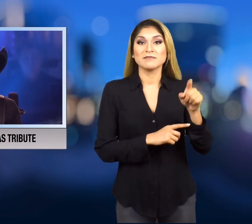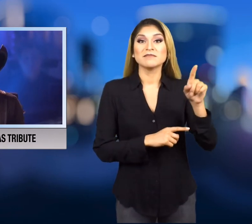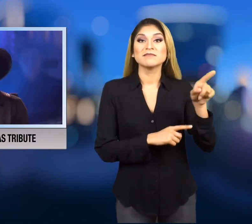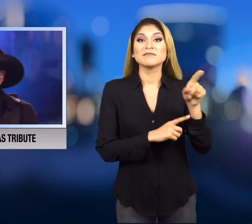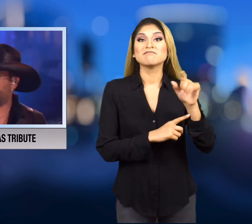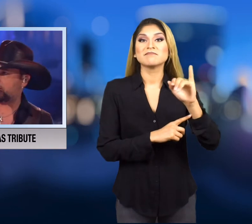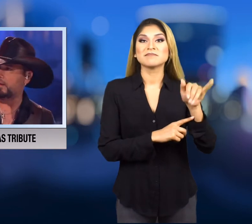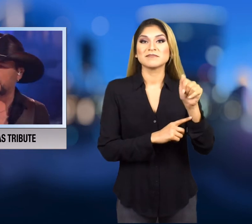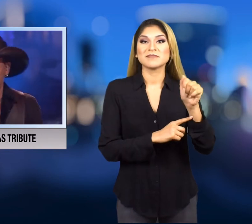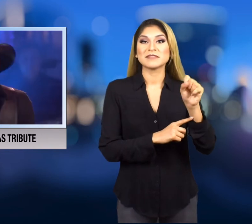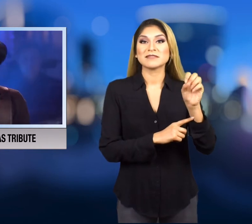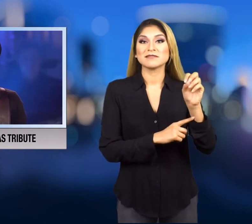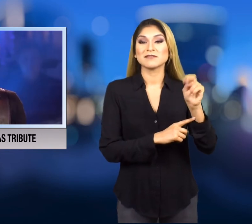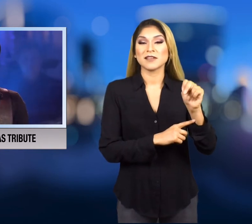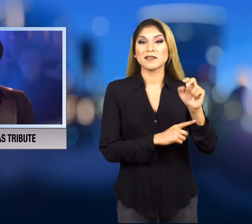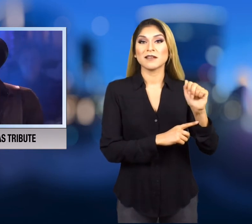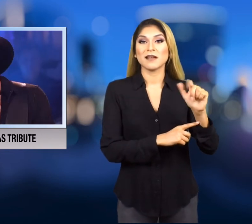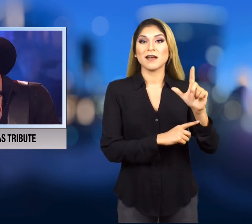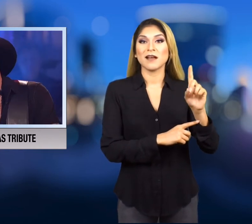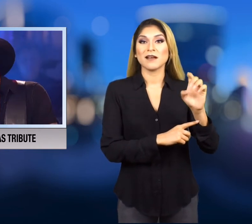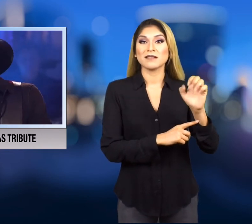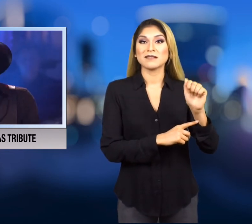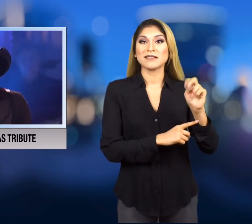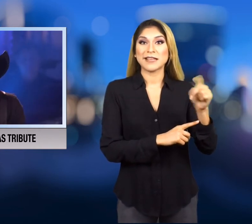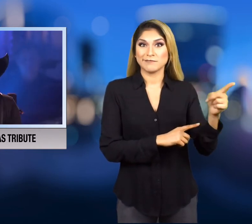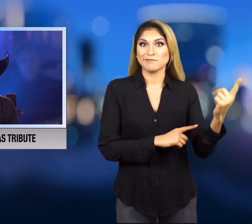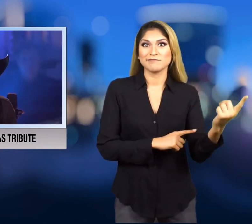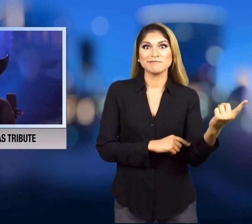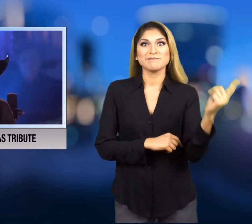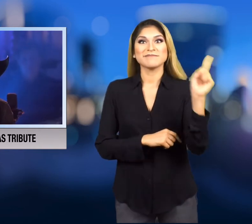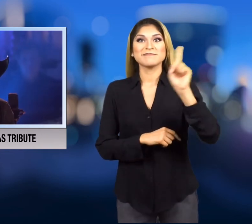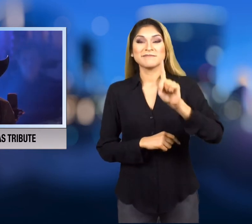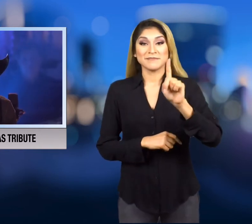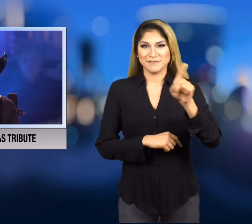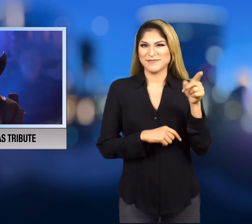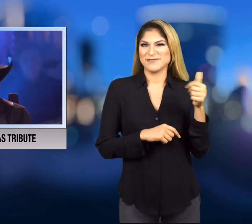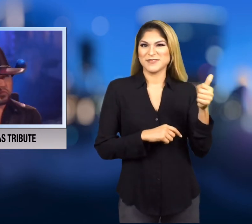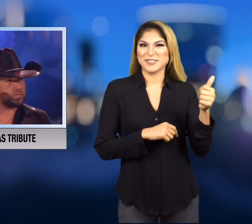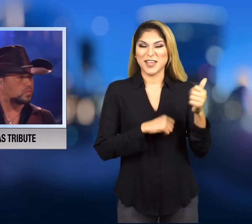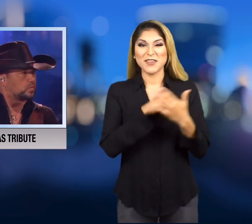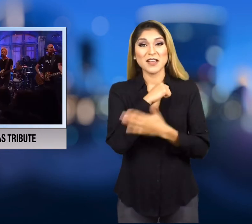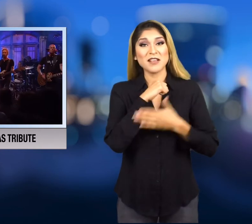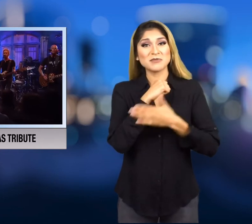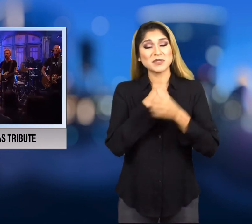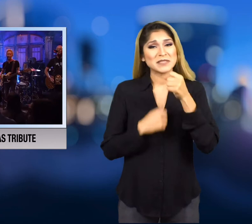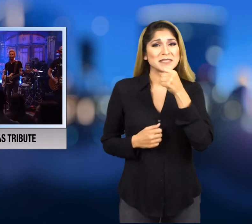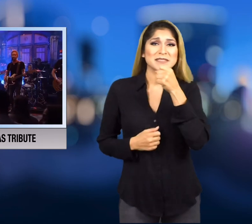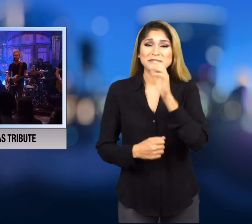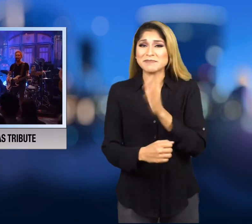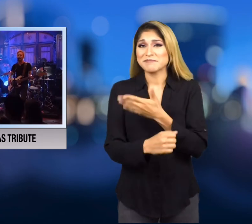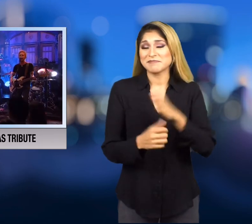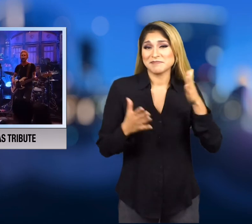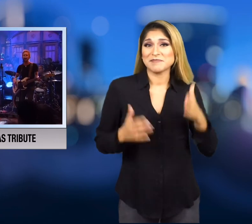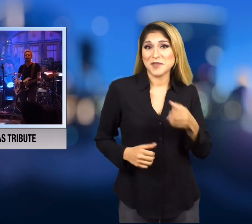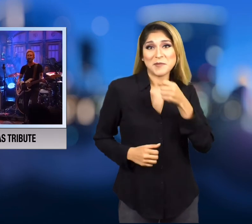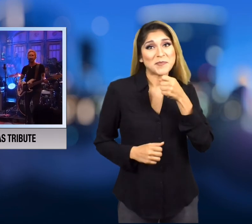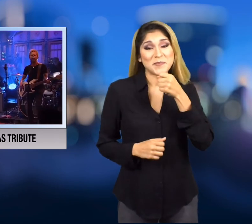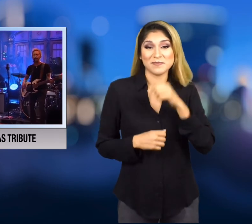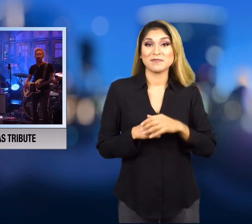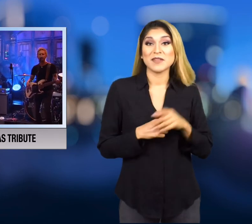country singer Jason Aldean was the guest performer.